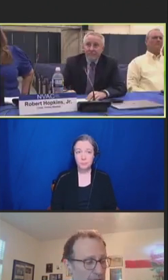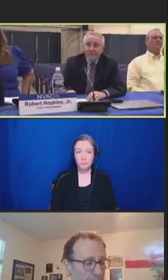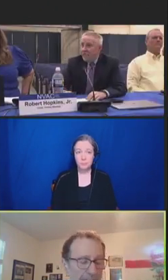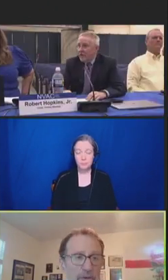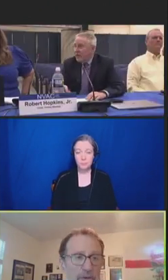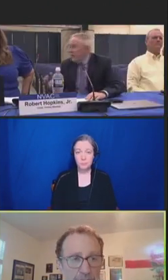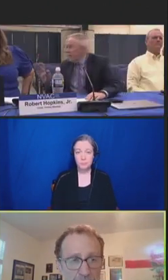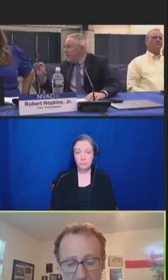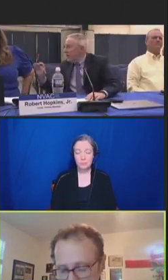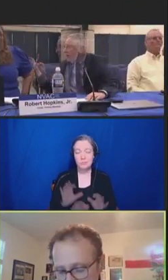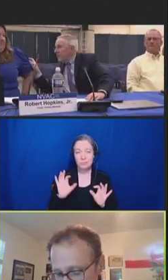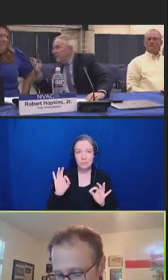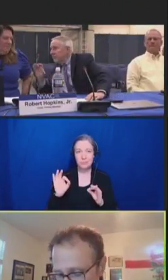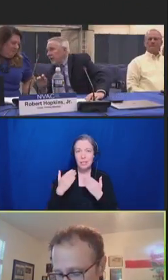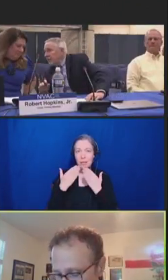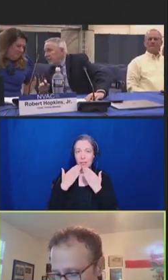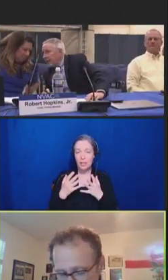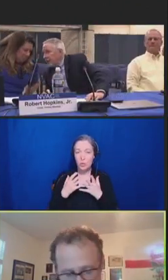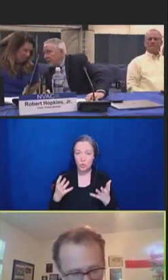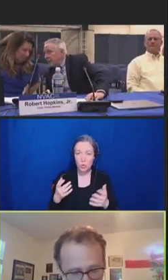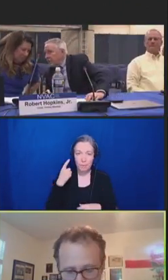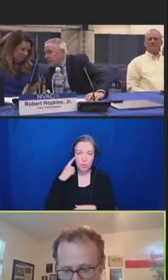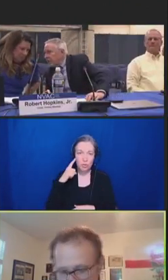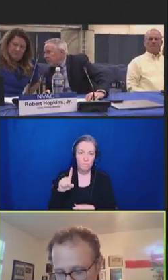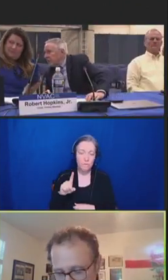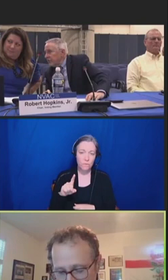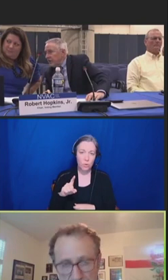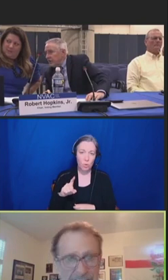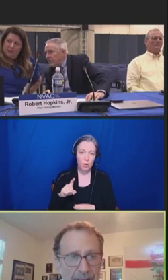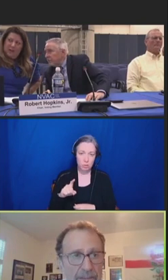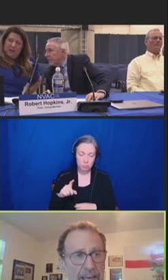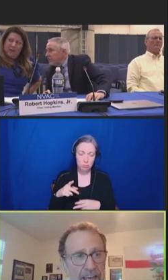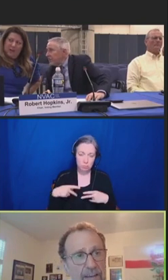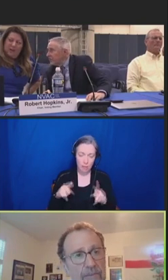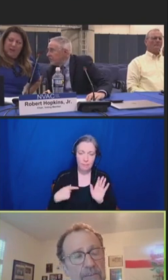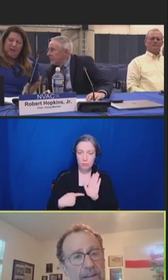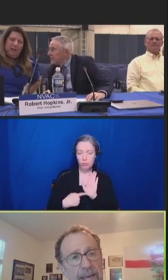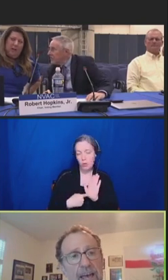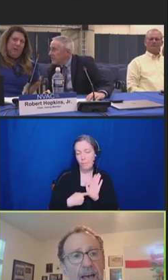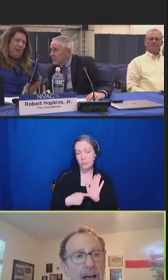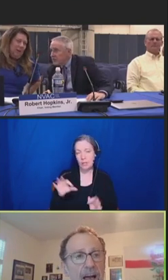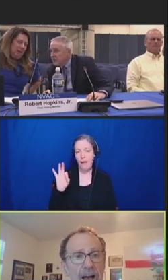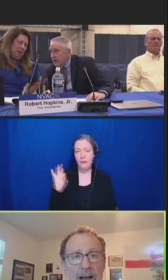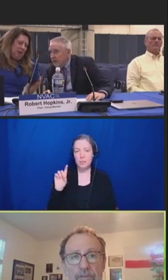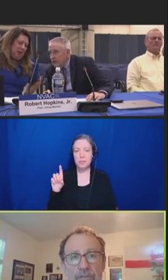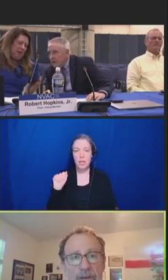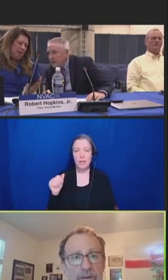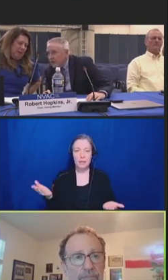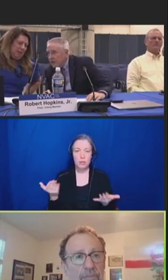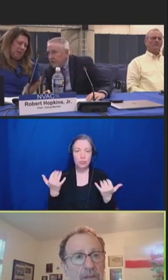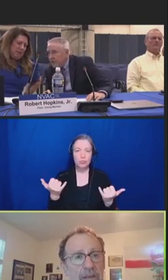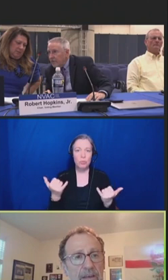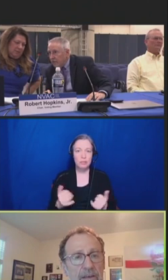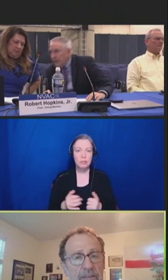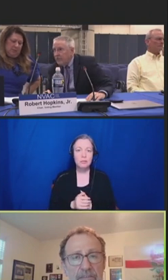Well, thank you very much for allowing me to represent FDA here today.